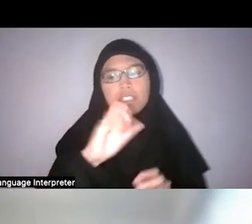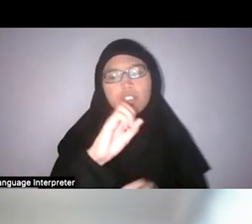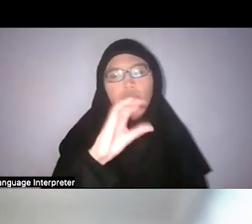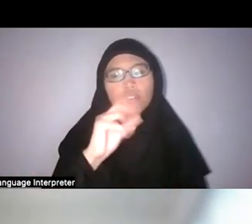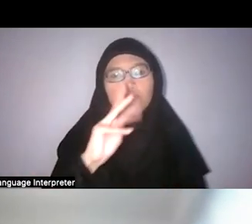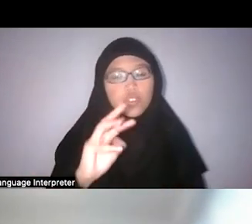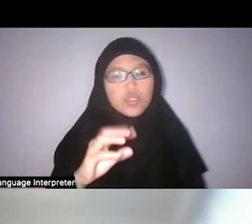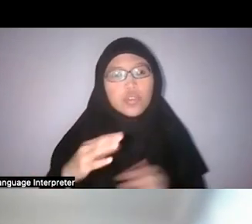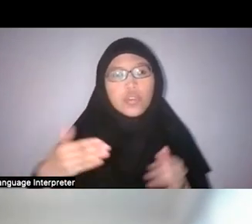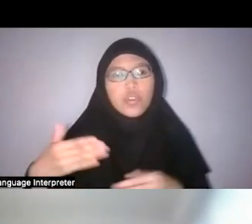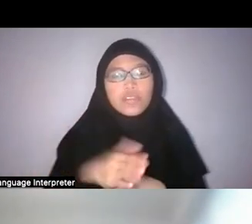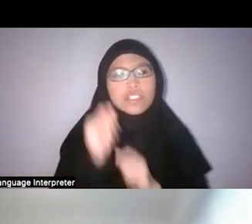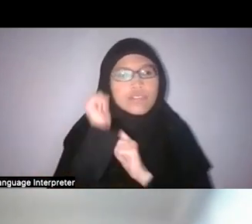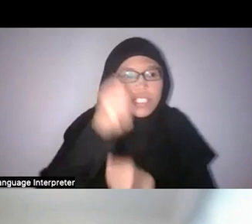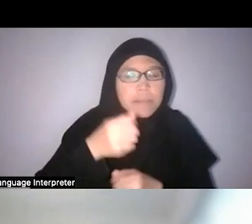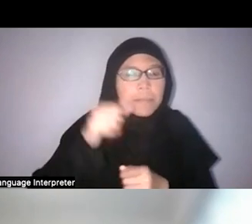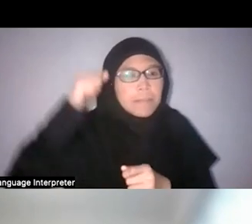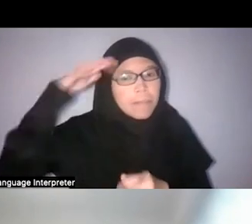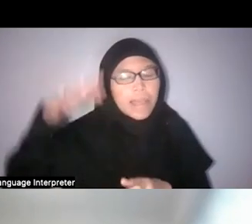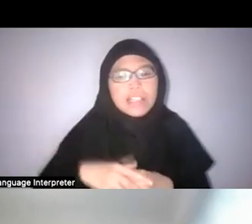they consulted Malay pawangs, they